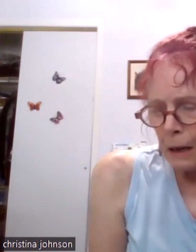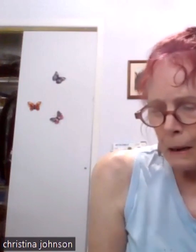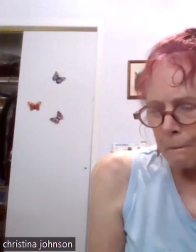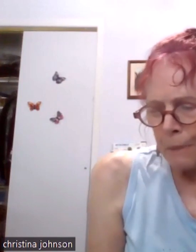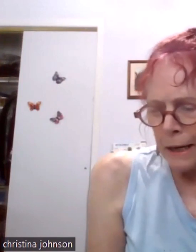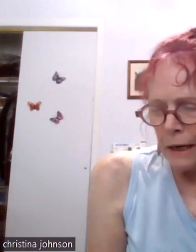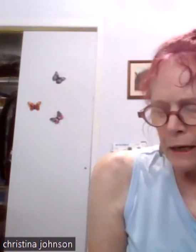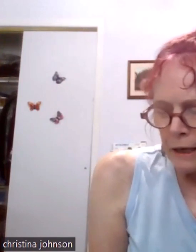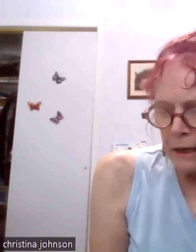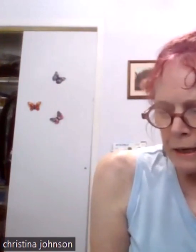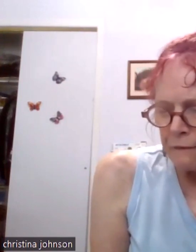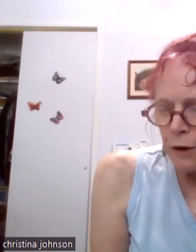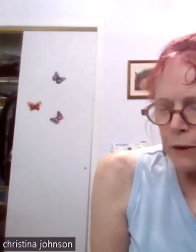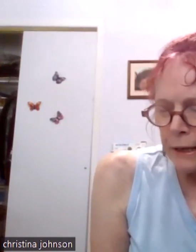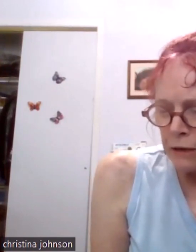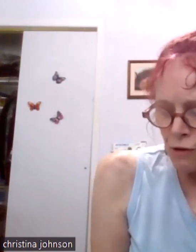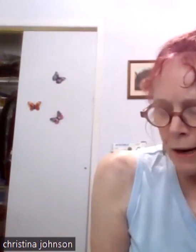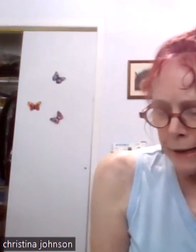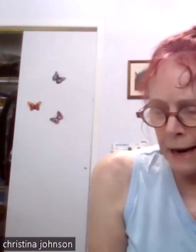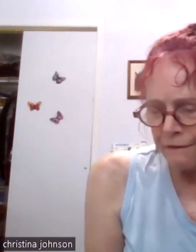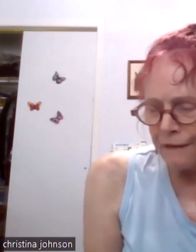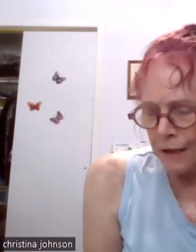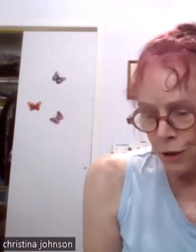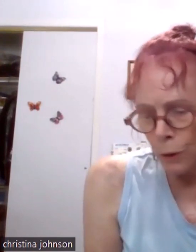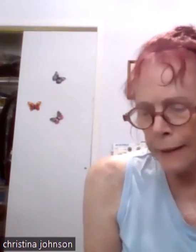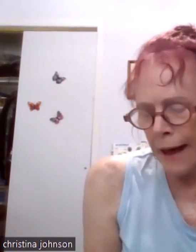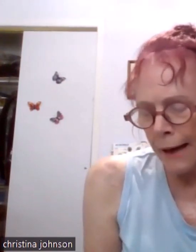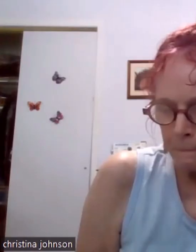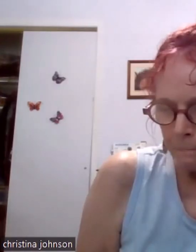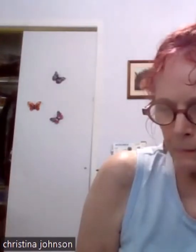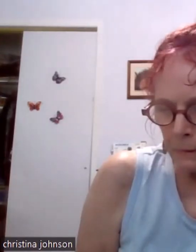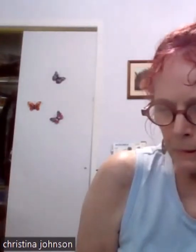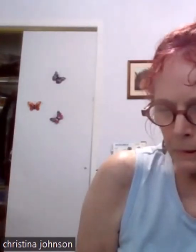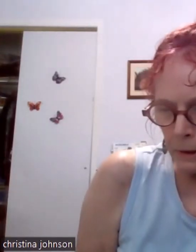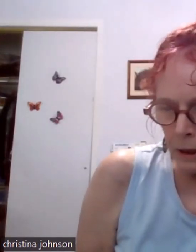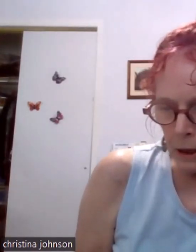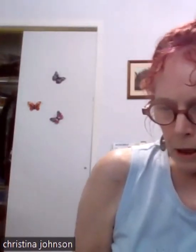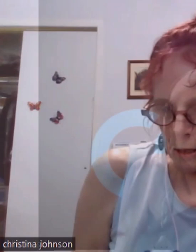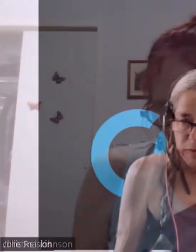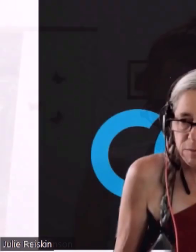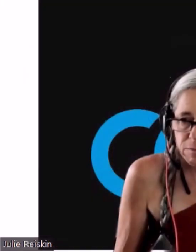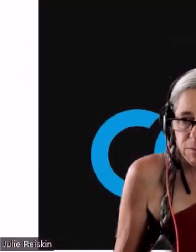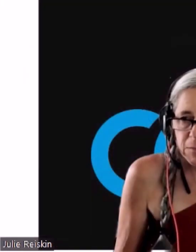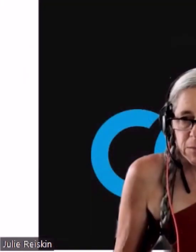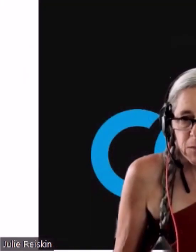But if you can try and have fun doing that, I think that's important.